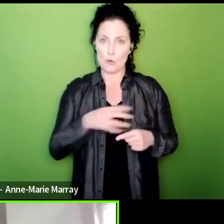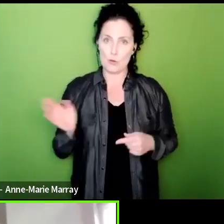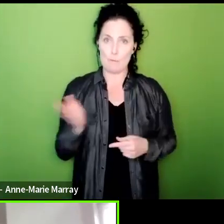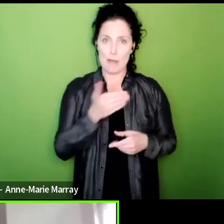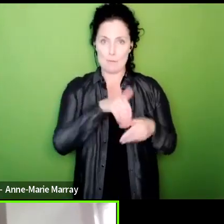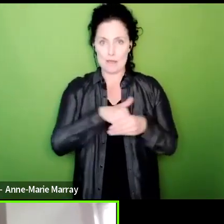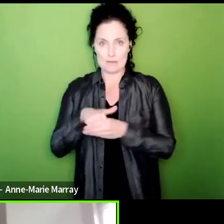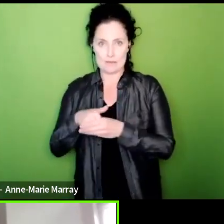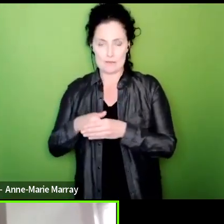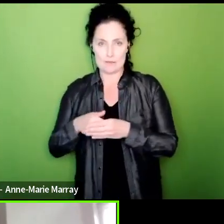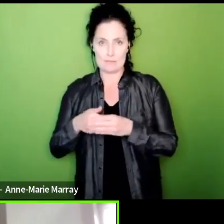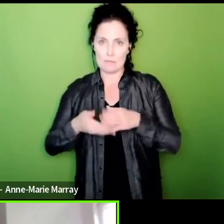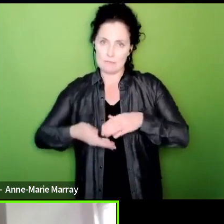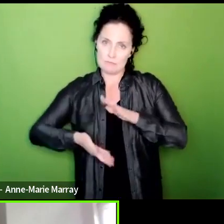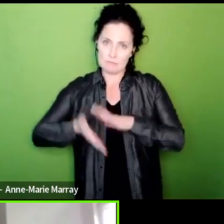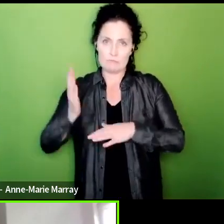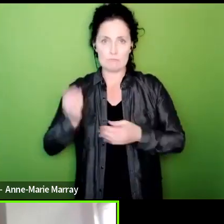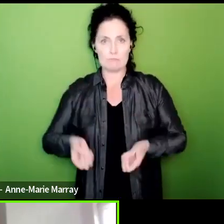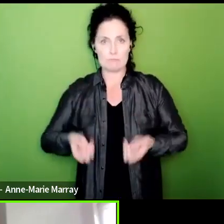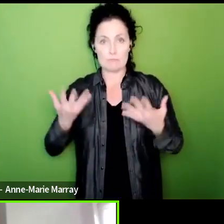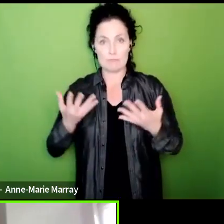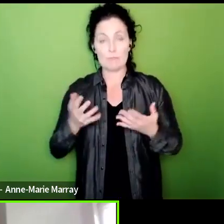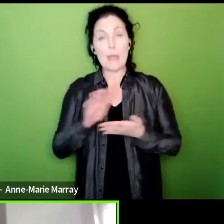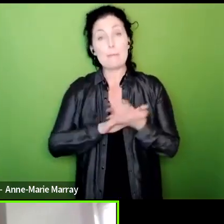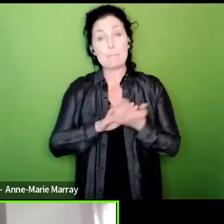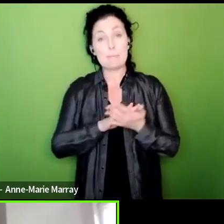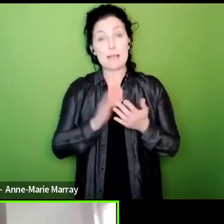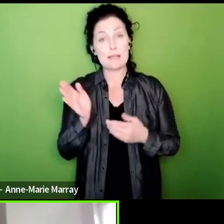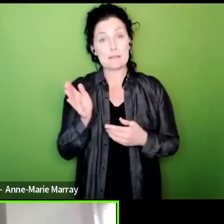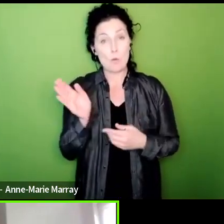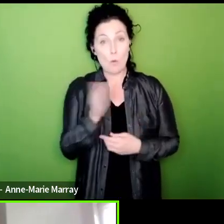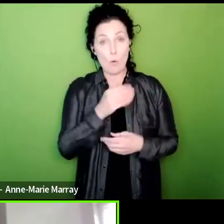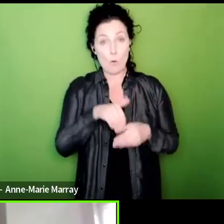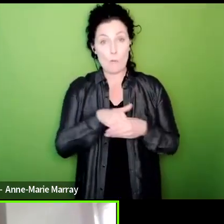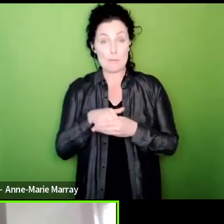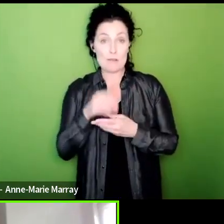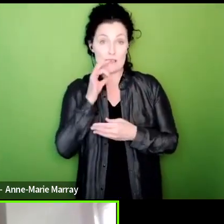therefore to ensure that they chip in a little bit more today and help us to cover the pay of those